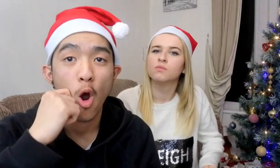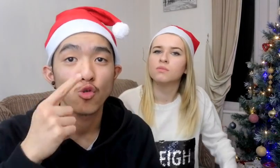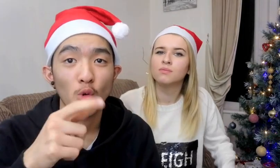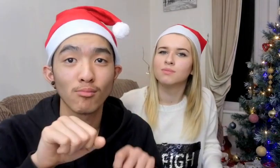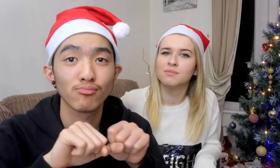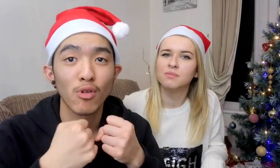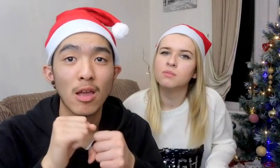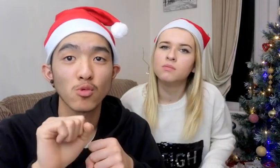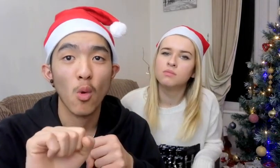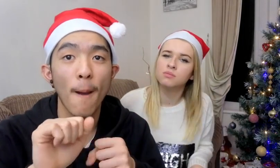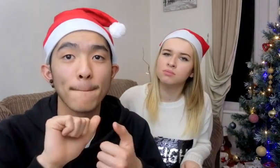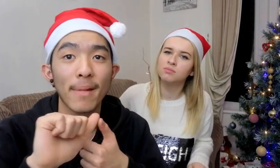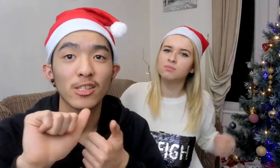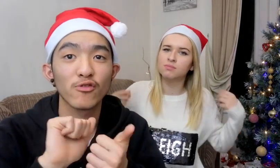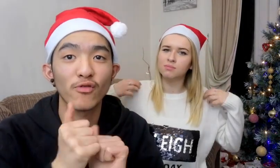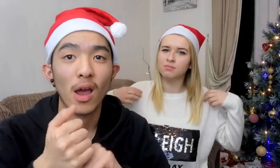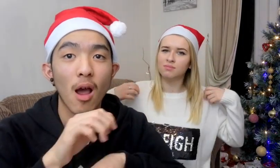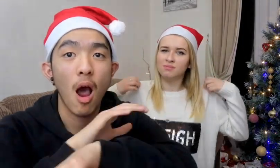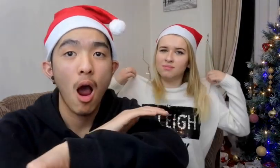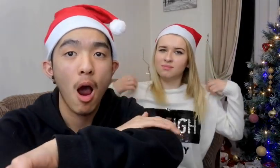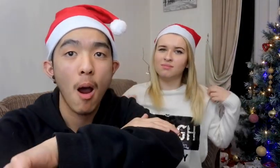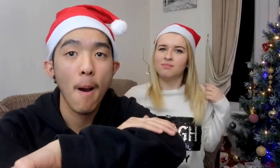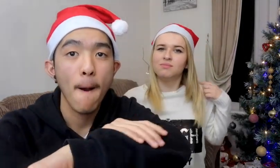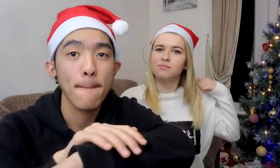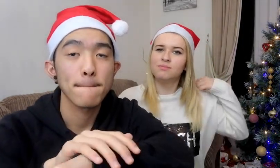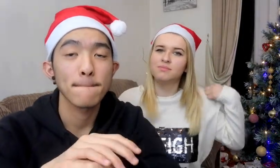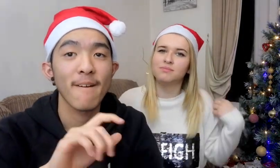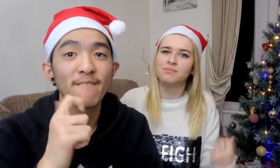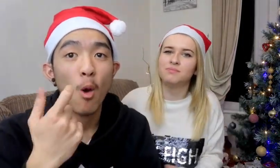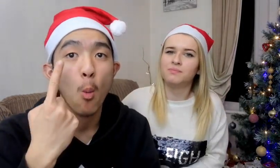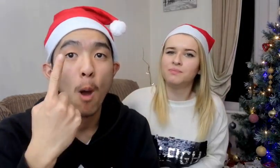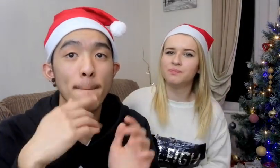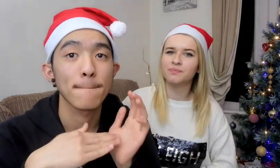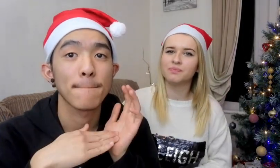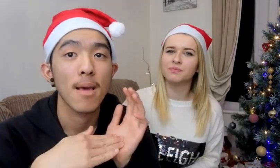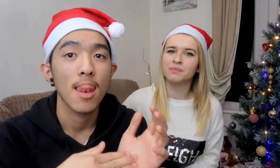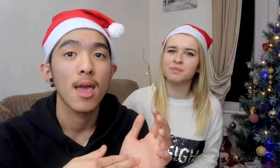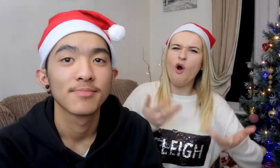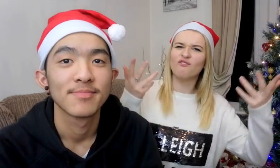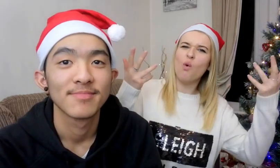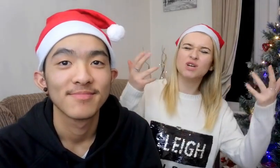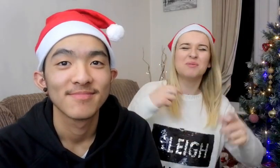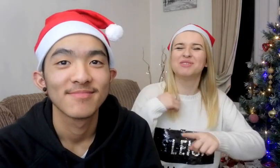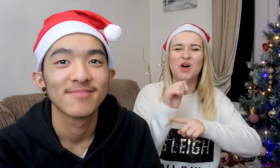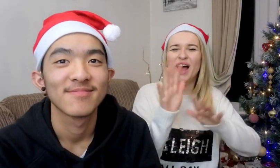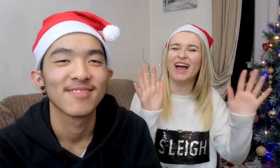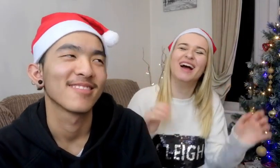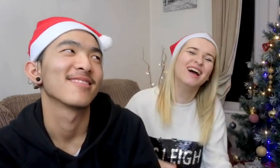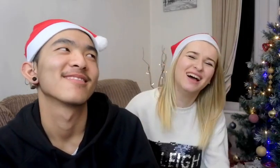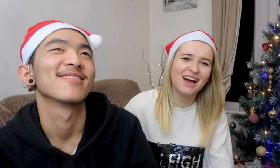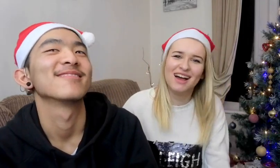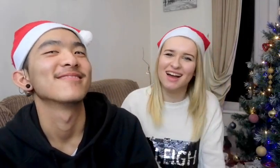Would you break your best friend's arm for 1 million? Of course.. I'm joking!